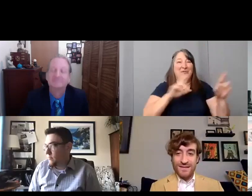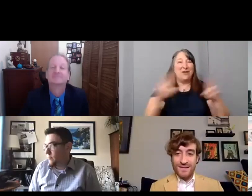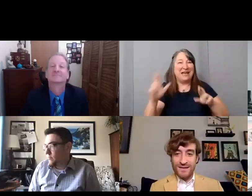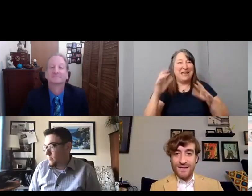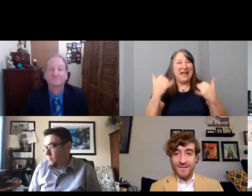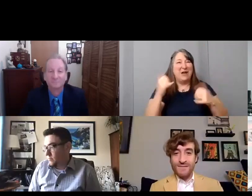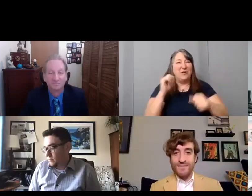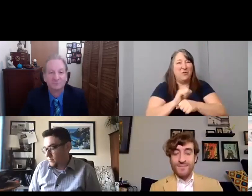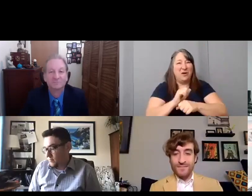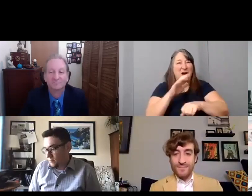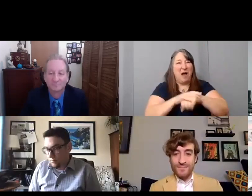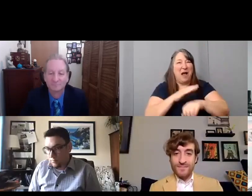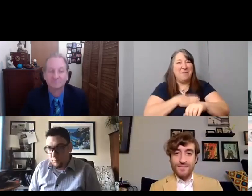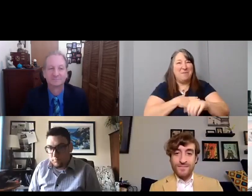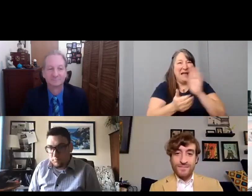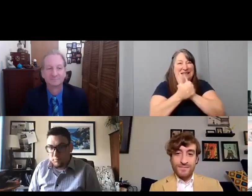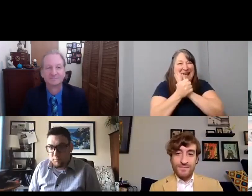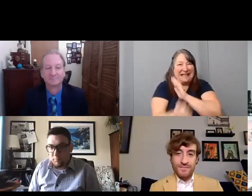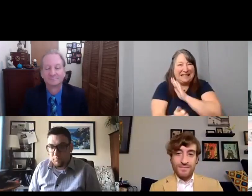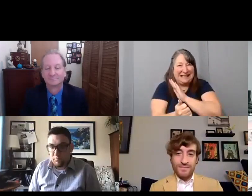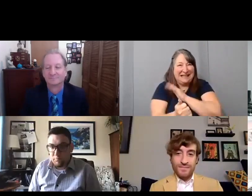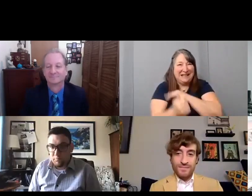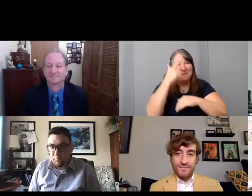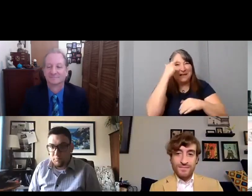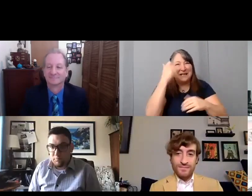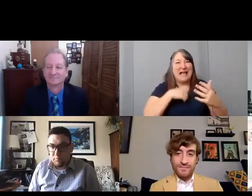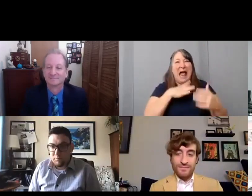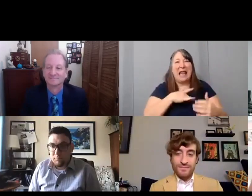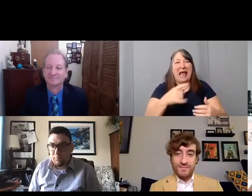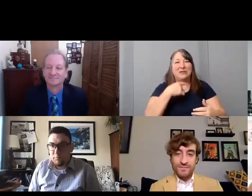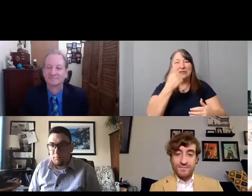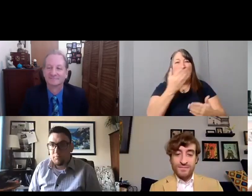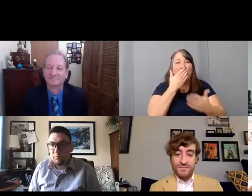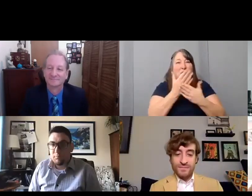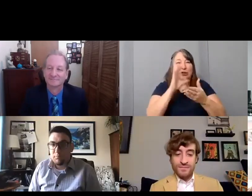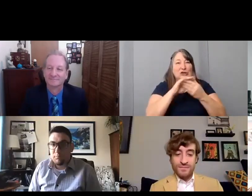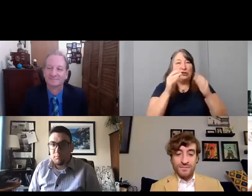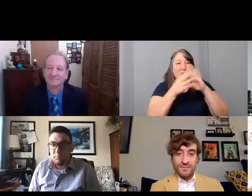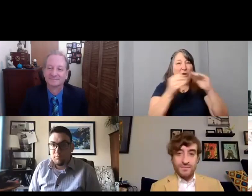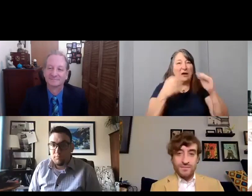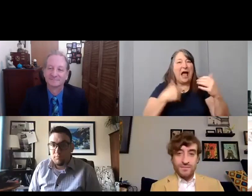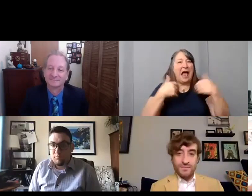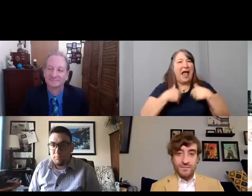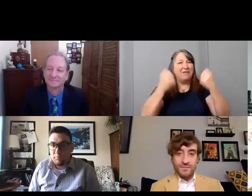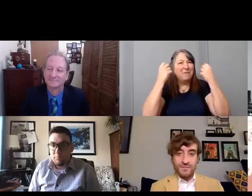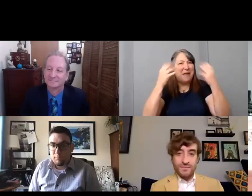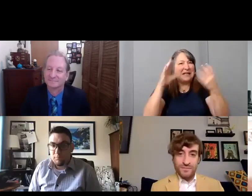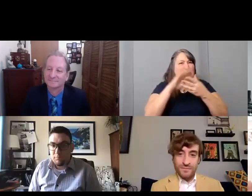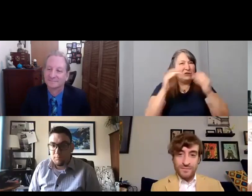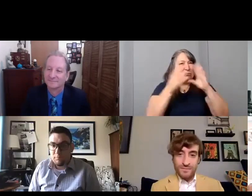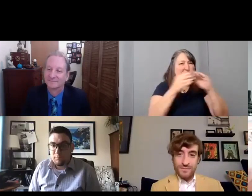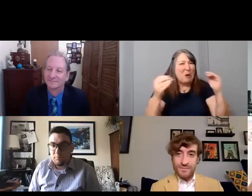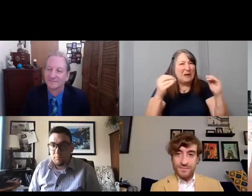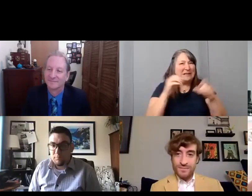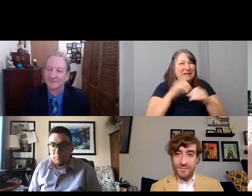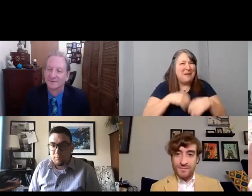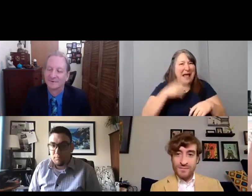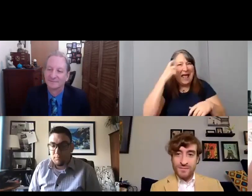because I like telling a good story I have lots of stories, and I find them everywhere Someone just says like one line,